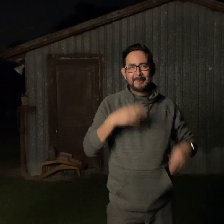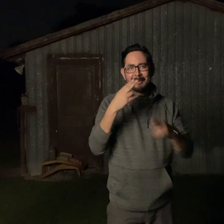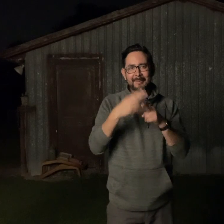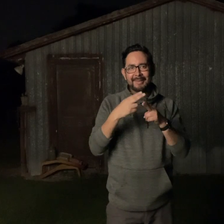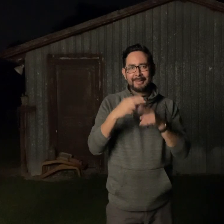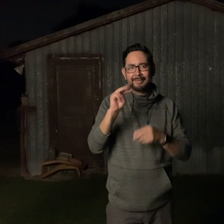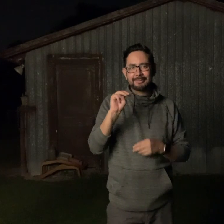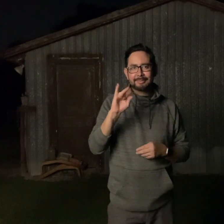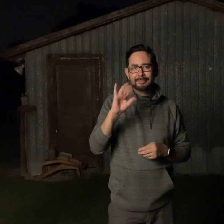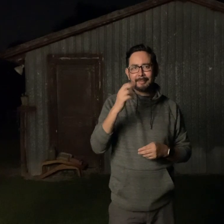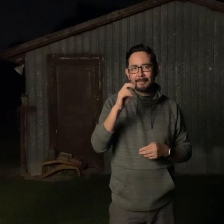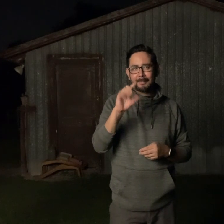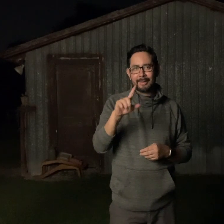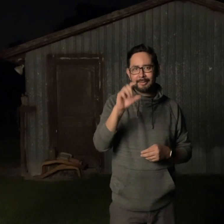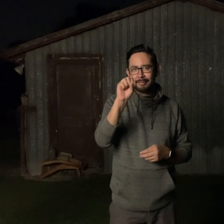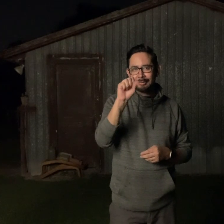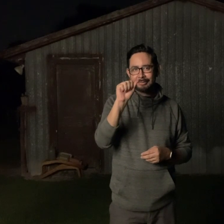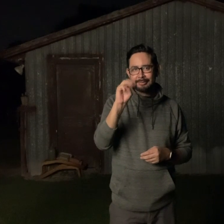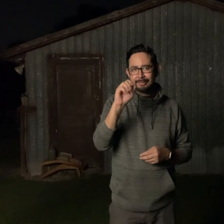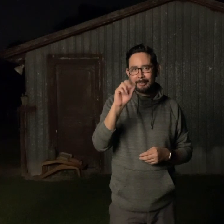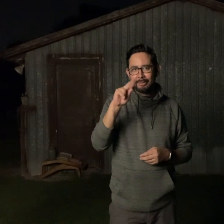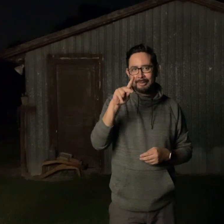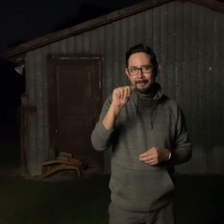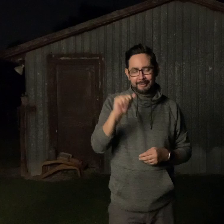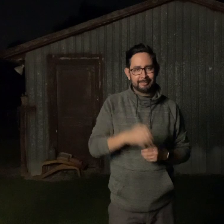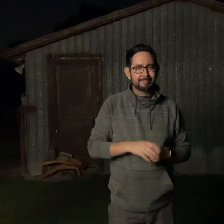Hi! My name is Michael Samaripa.